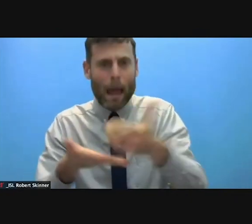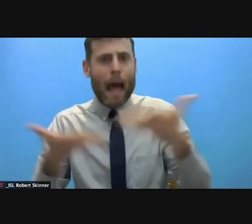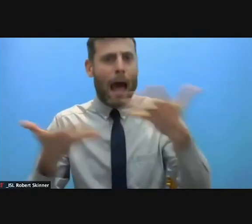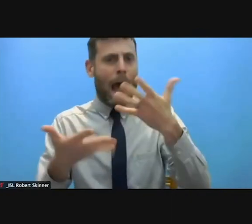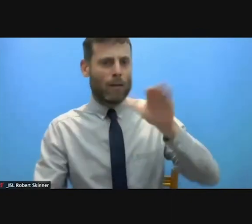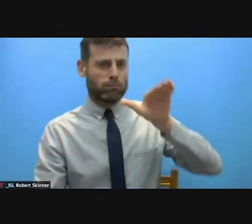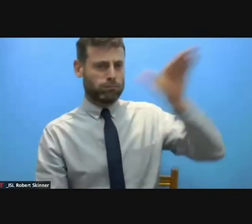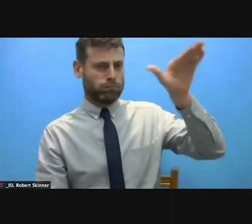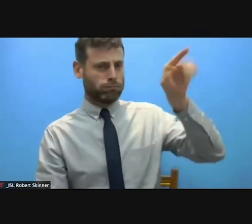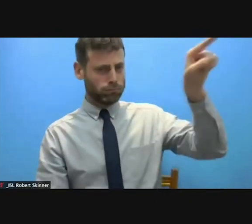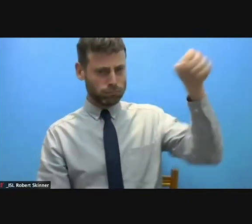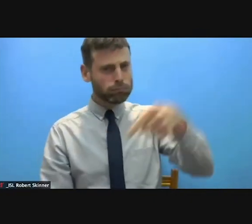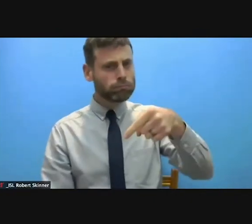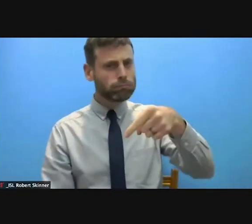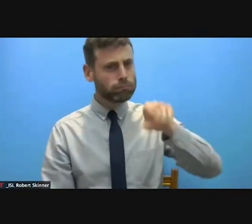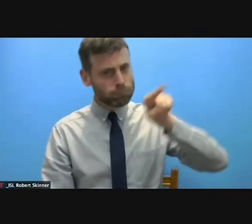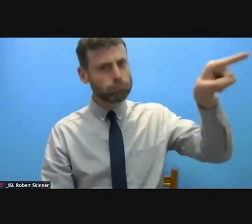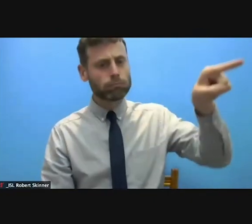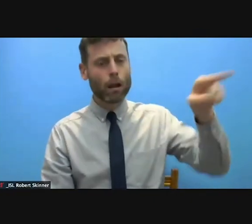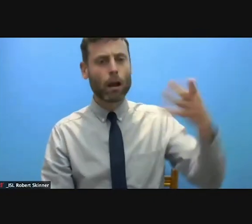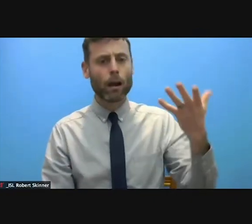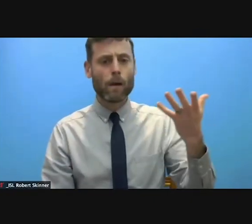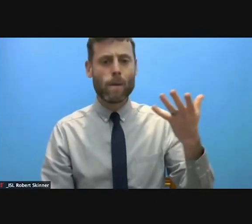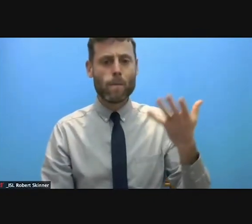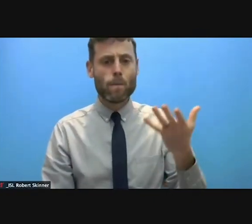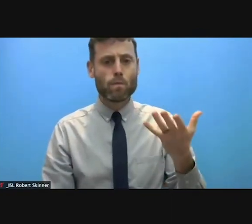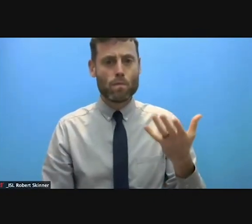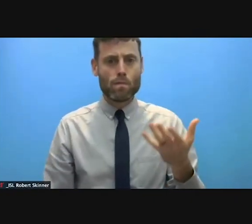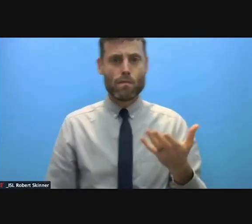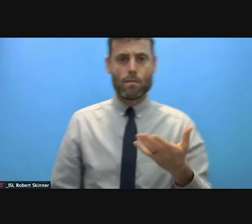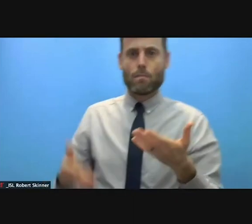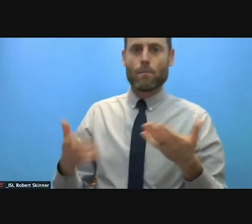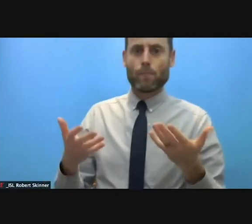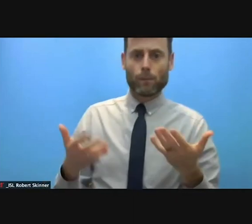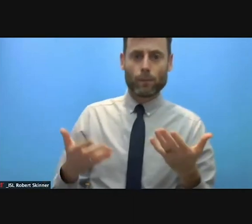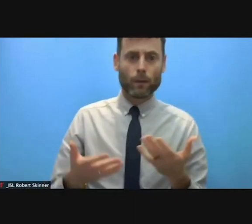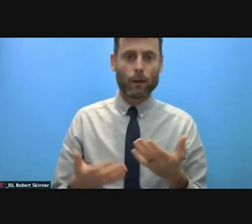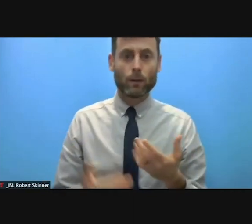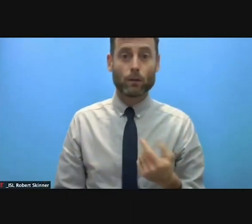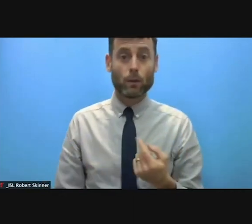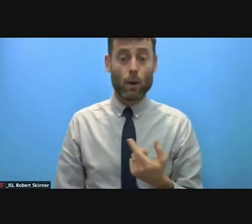access because he or she spoke out, or a humanitarian actor who works in complete